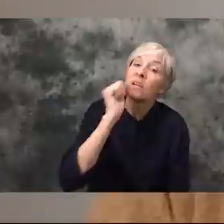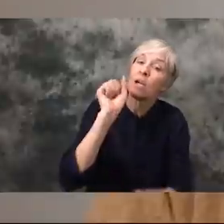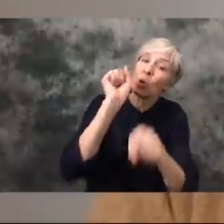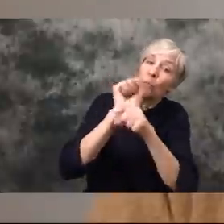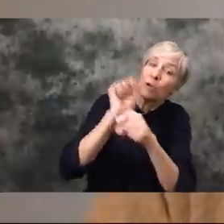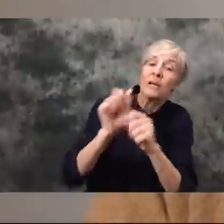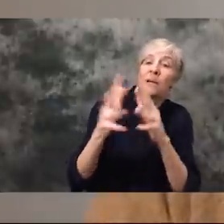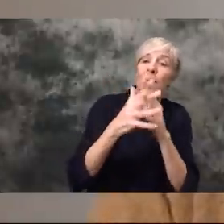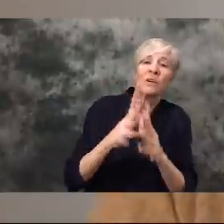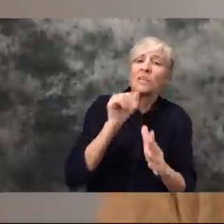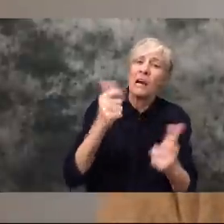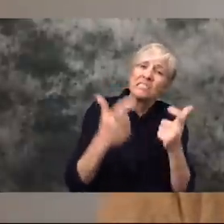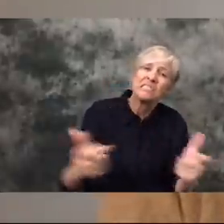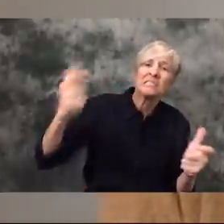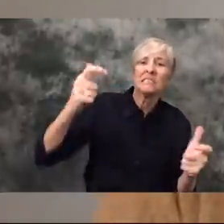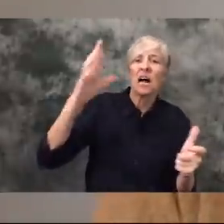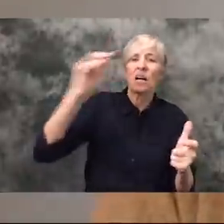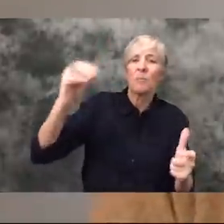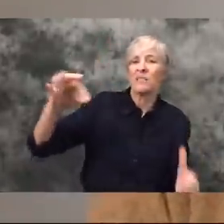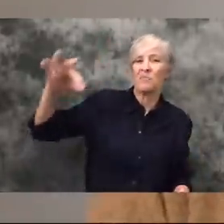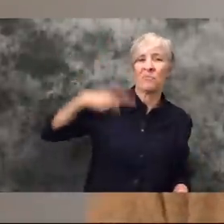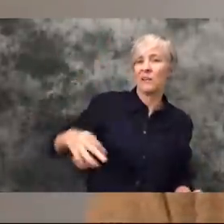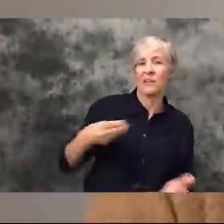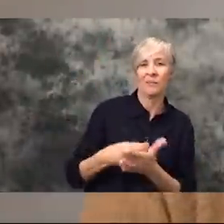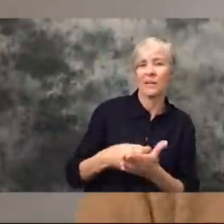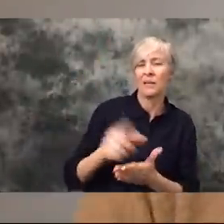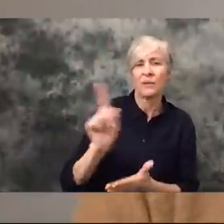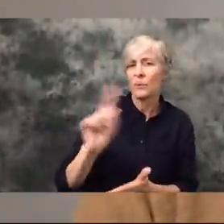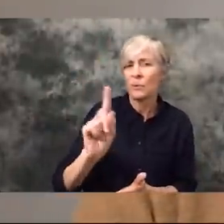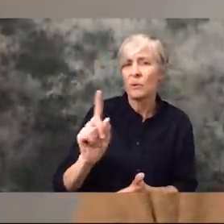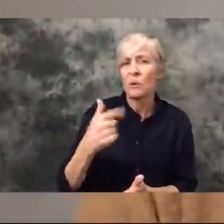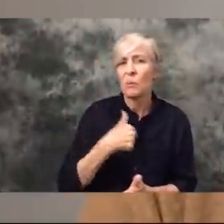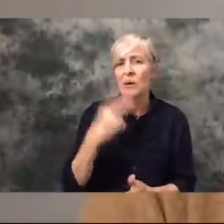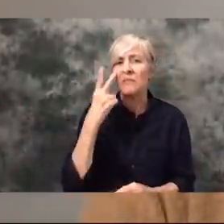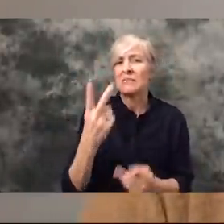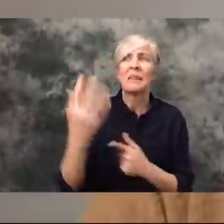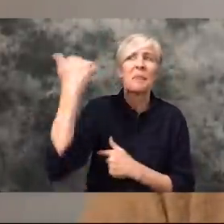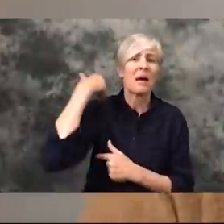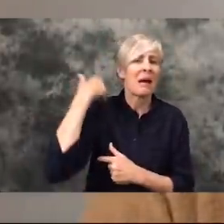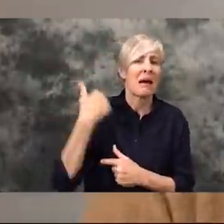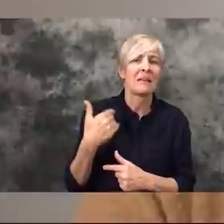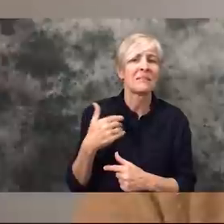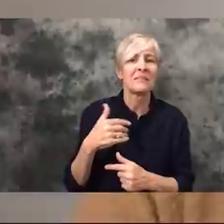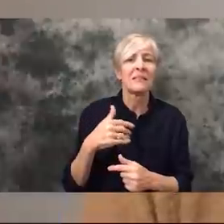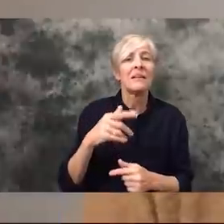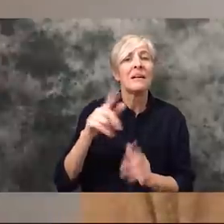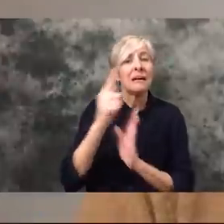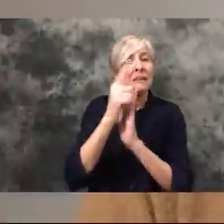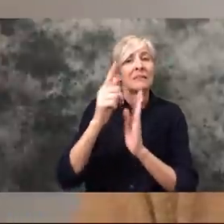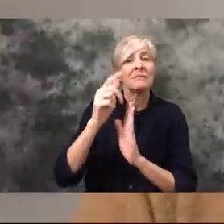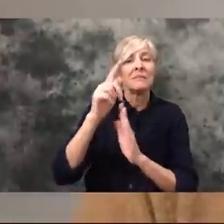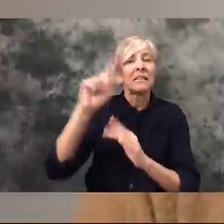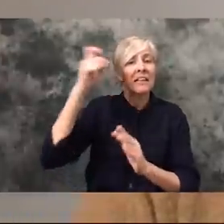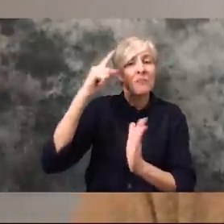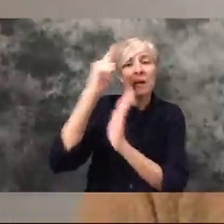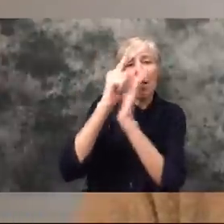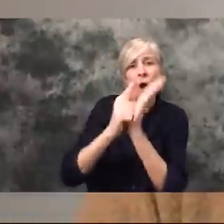needs relief and not our major corporations. We've seen in the past that that doesn't necessarily trickle down to the everyday American and this is a